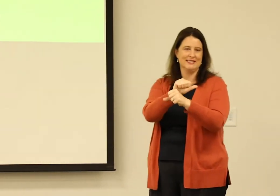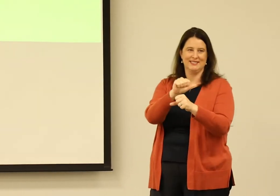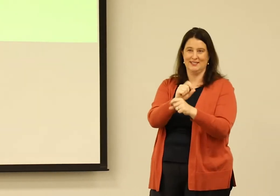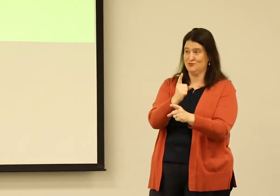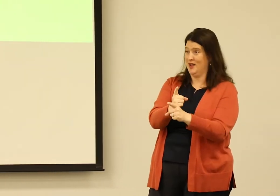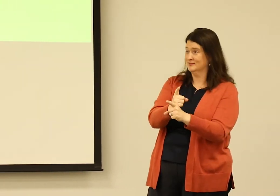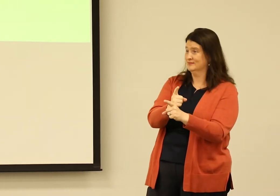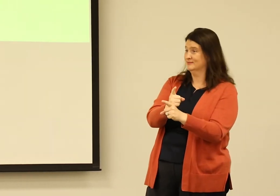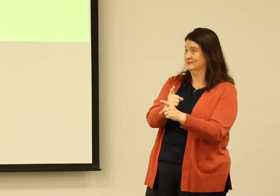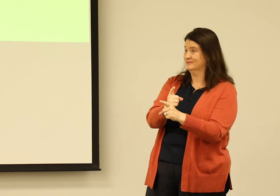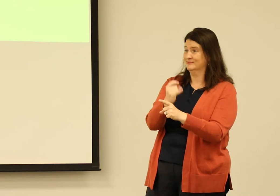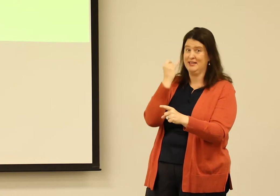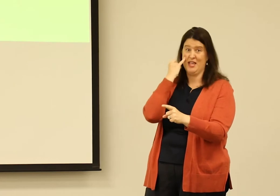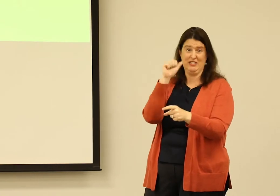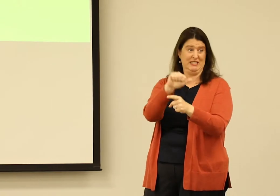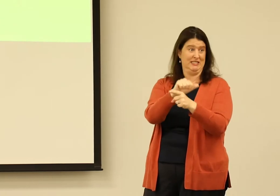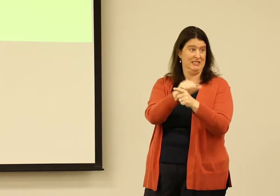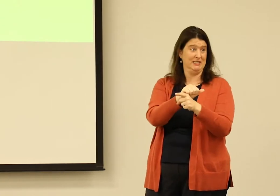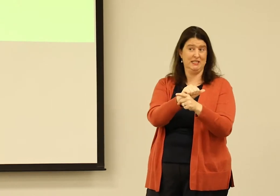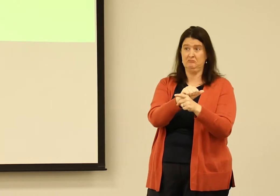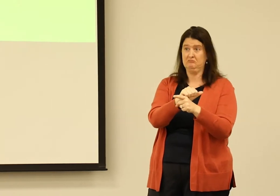Now statistics. Obviously, being at UT, we love statistics, right?